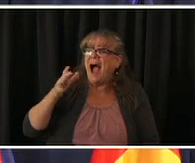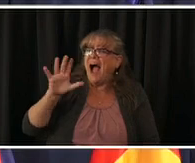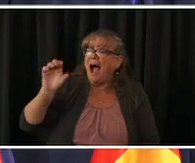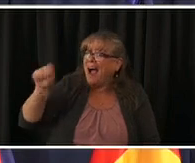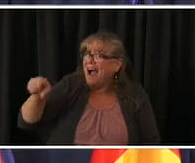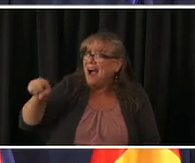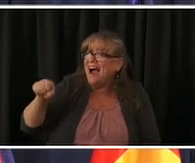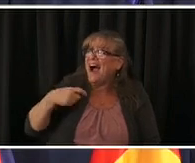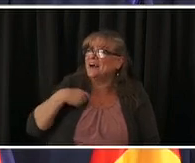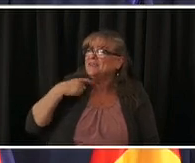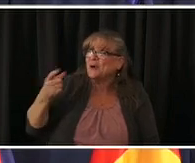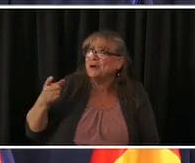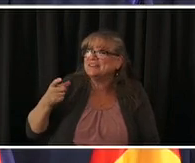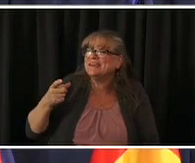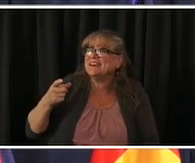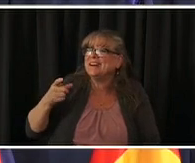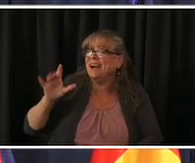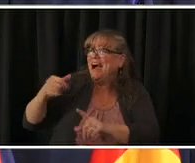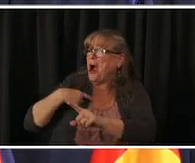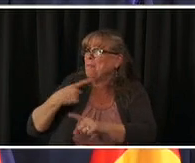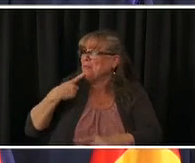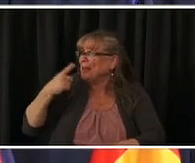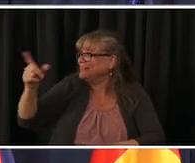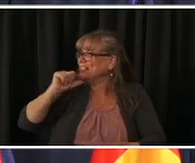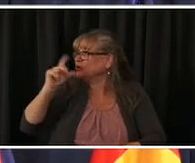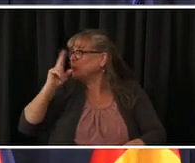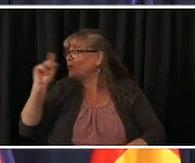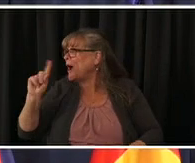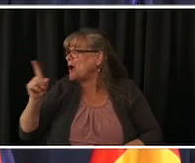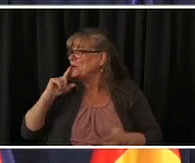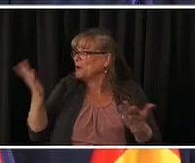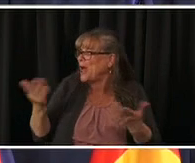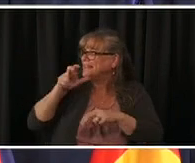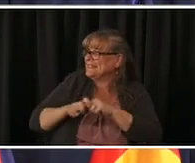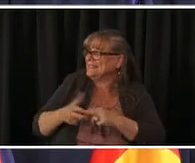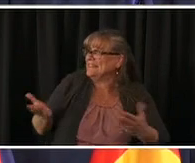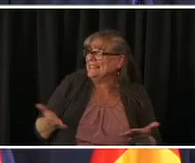haven't been with us in person but maybe that's a sign that we're in the uh the ebbing days of